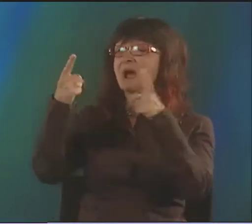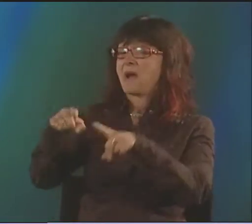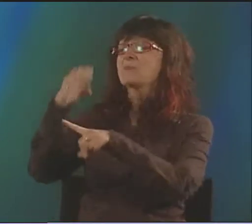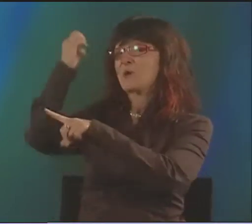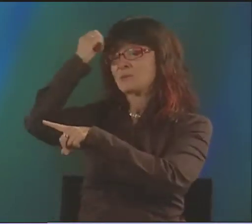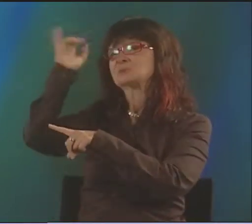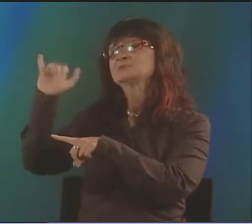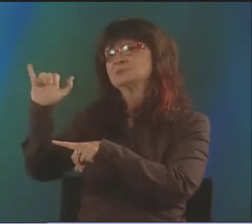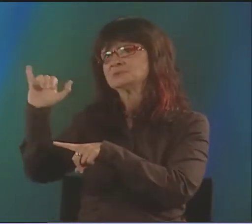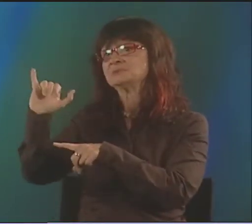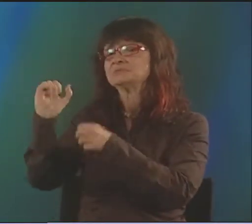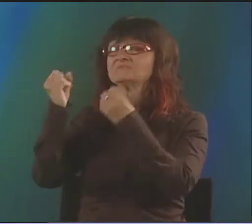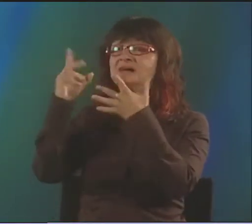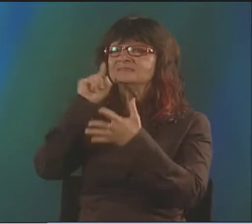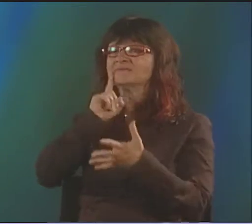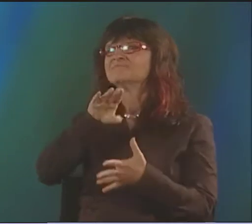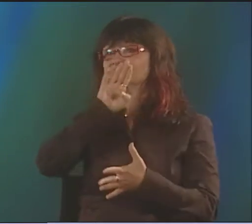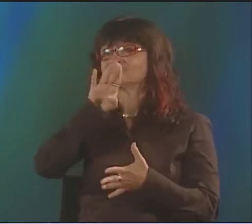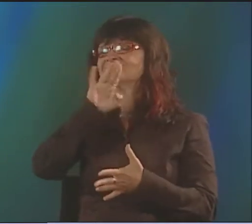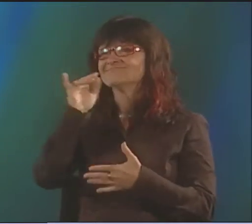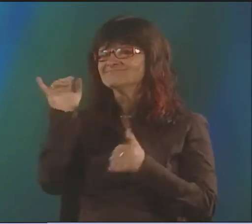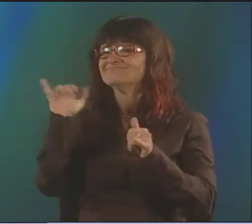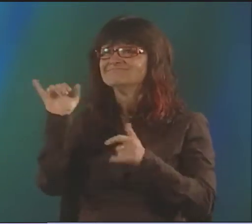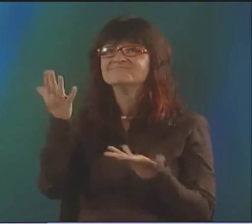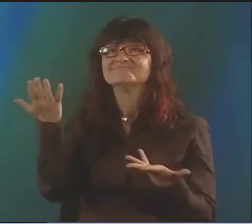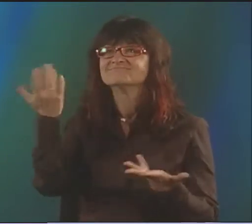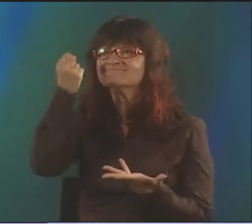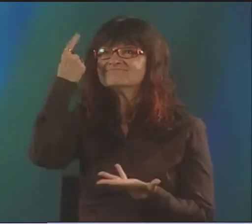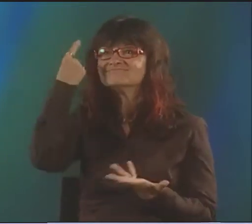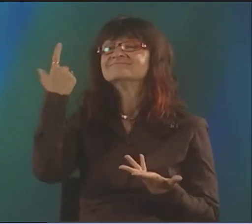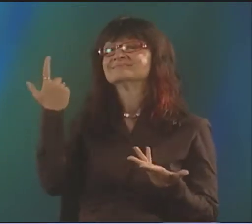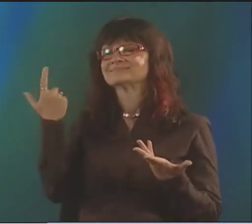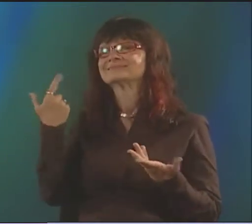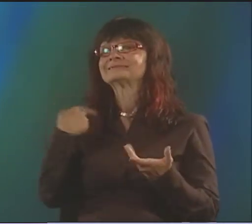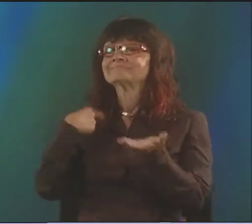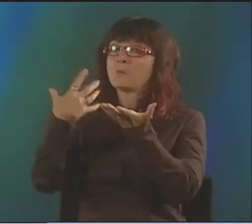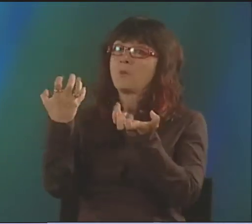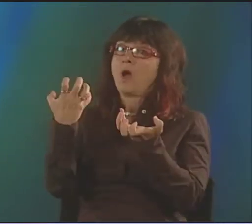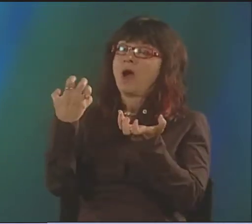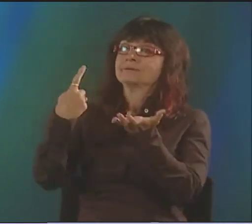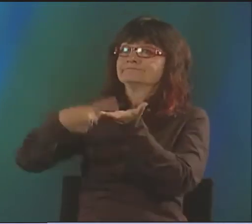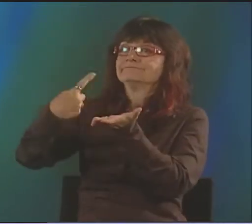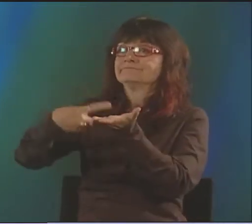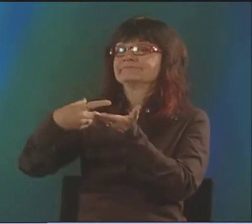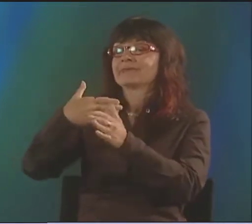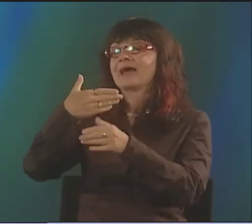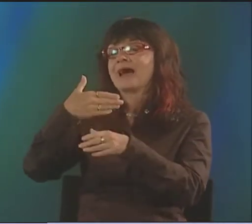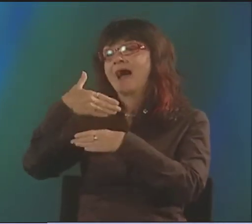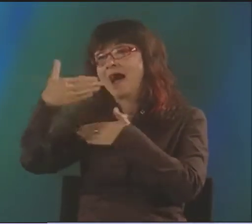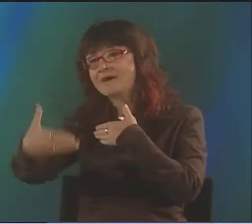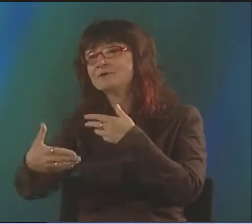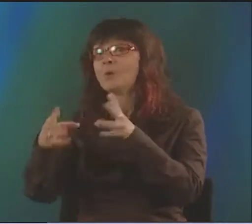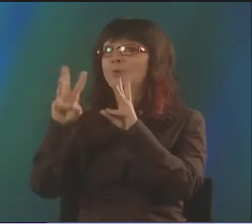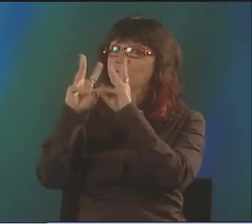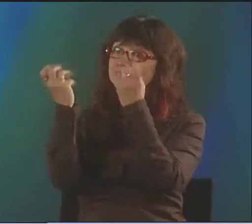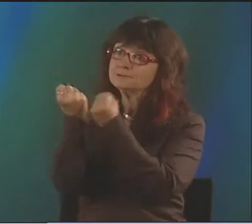AND THIS DIDN'T HAPPEN ONCE. I MEAN, THIS WAS SOMETHING RECURRENT. AND I EXPERIENCED THIS IN EUROPE, TOO, AUDIENCES BEING VERY FRUSTRATED, NOT UNDERSTANDING WHAT I WAS DOING,